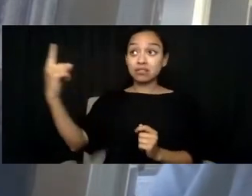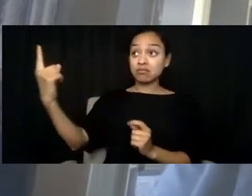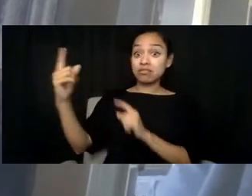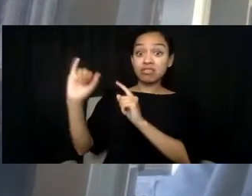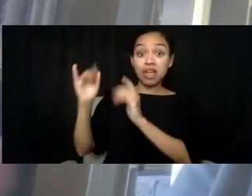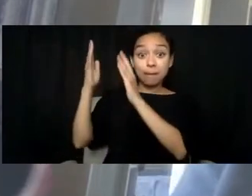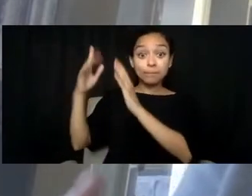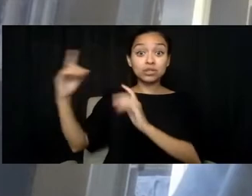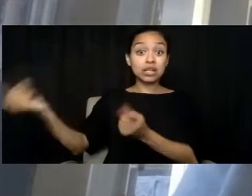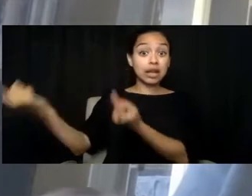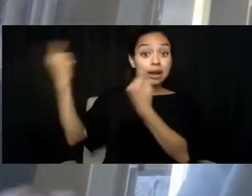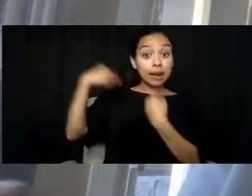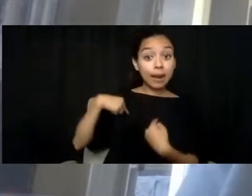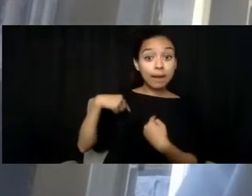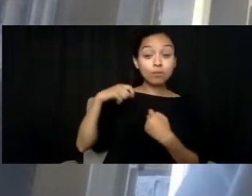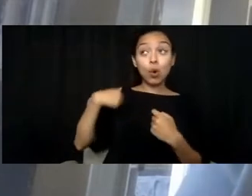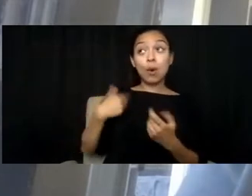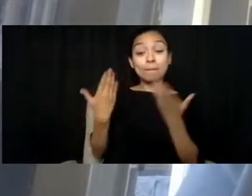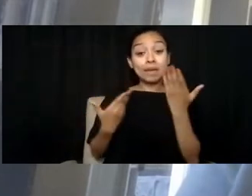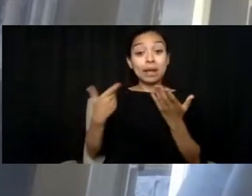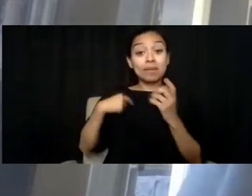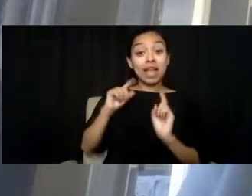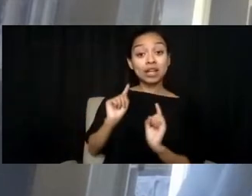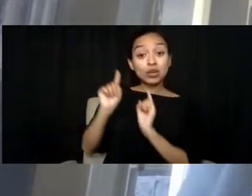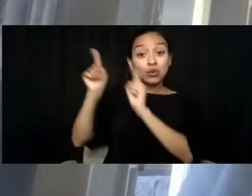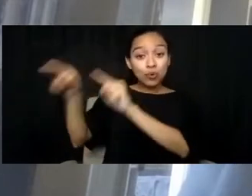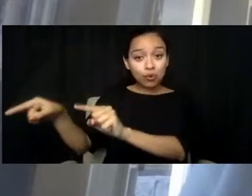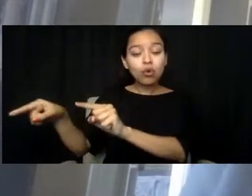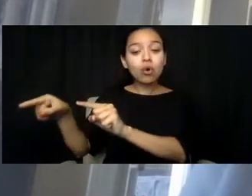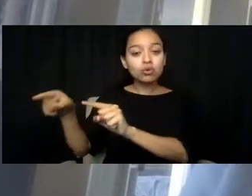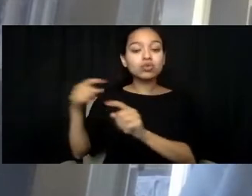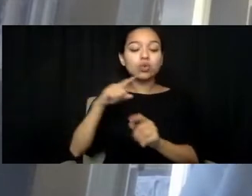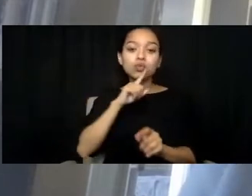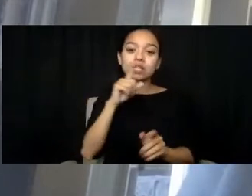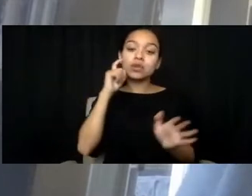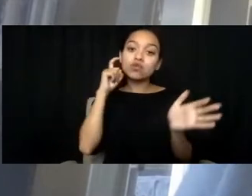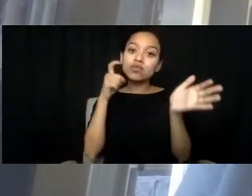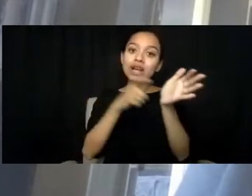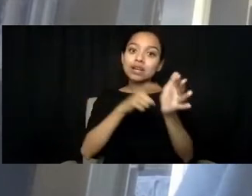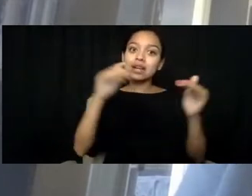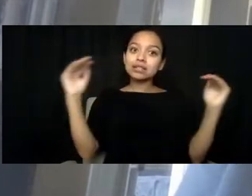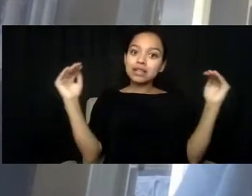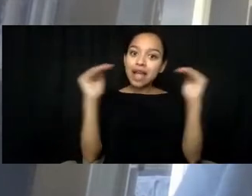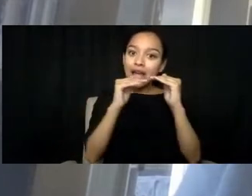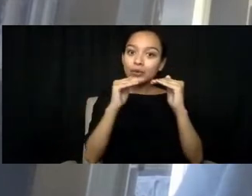And so recognizing even the equity in the ways in which people communicate,